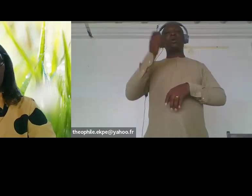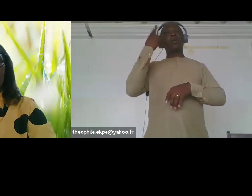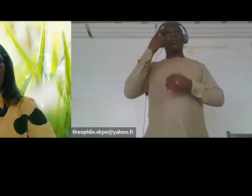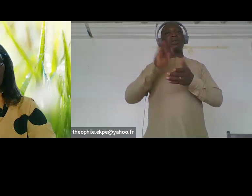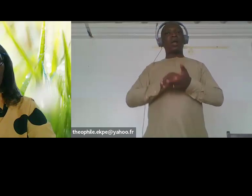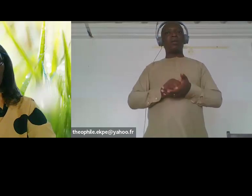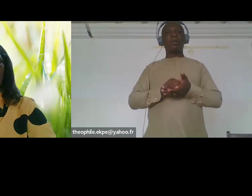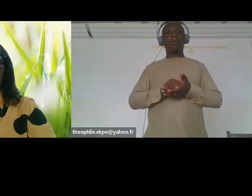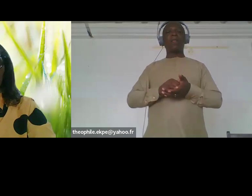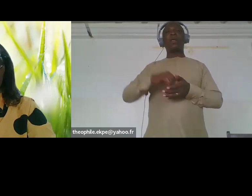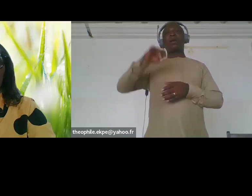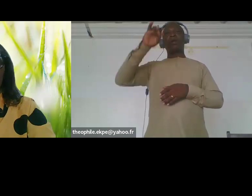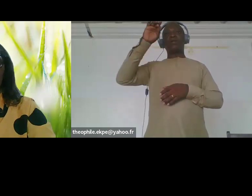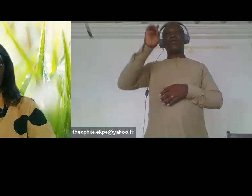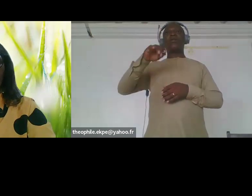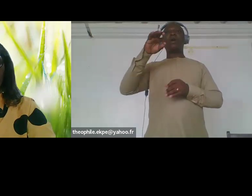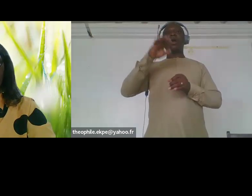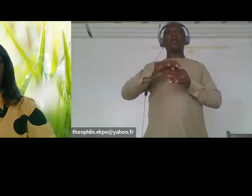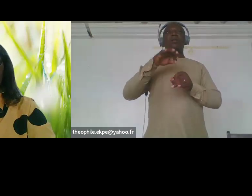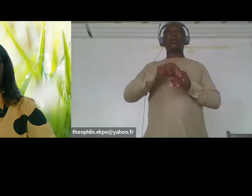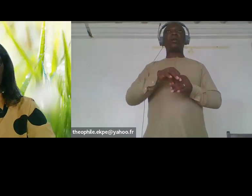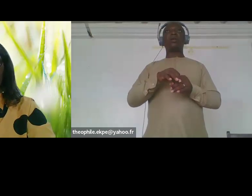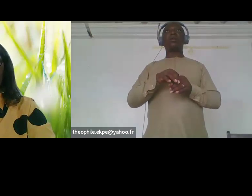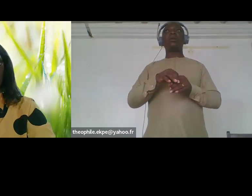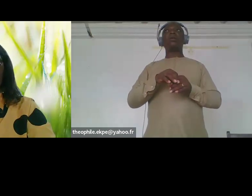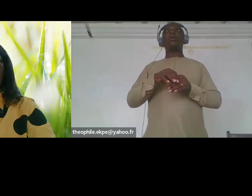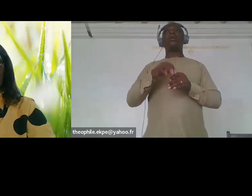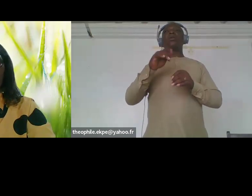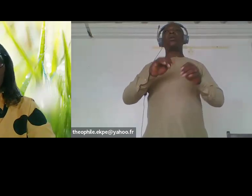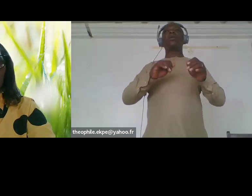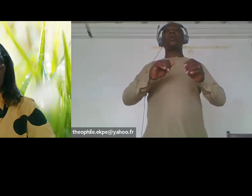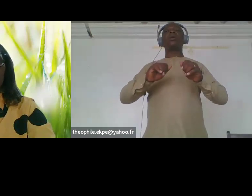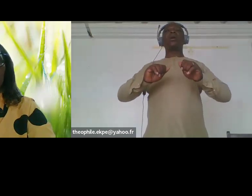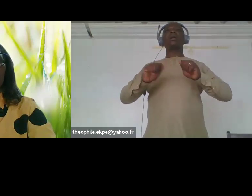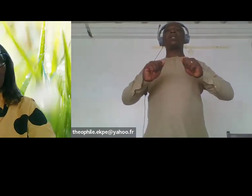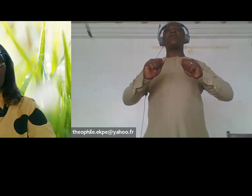intersectional perspective toward disability inclusive Climate Action that